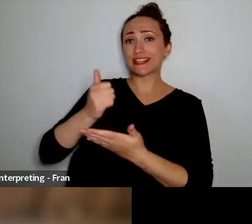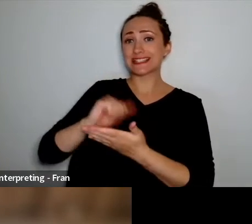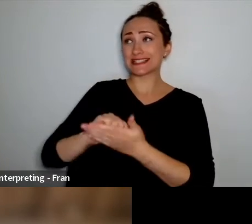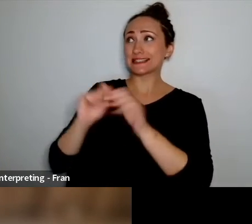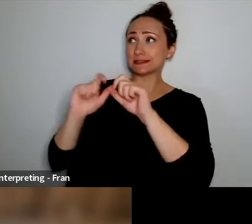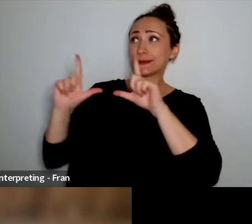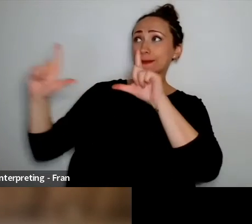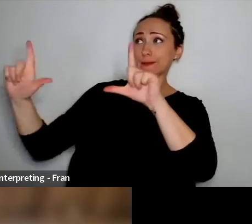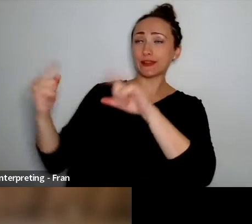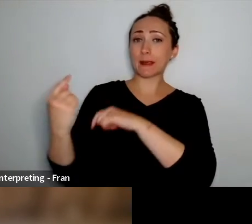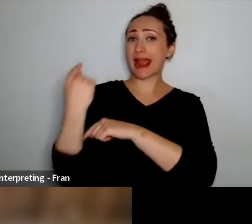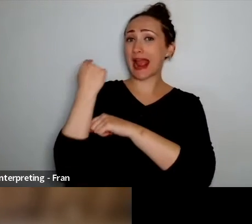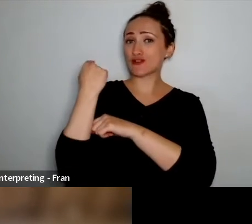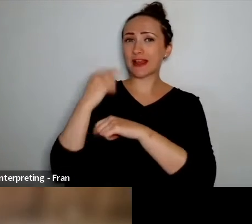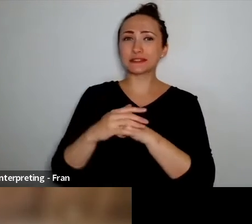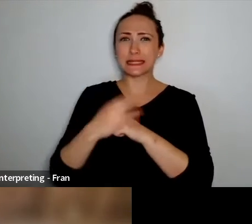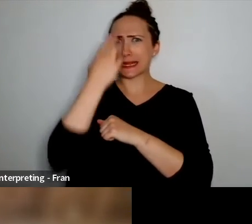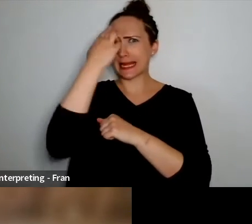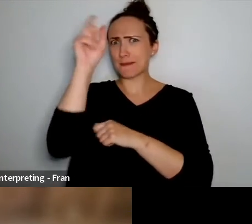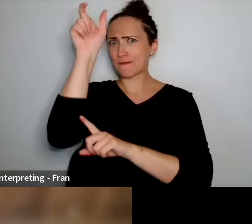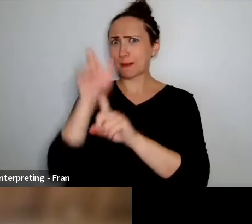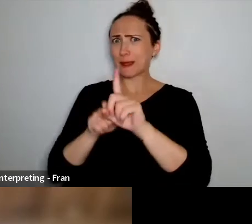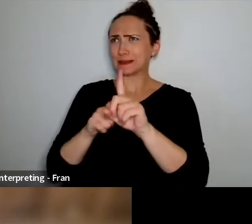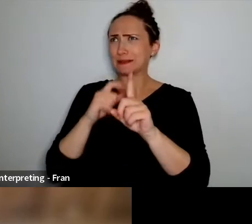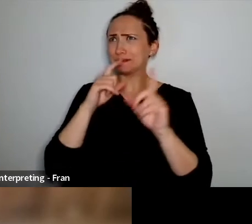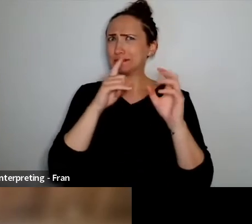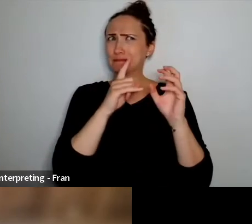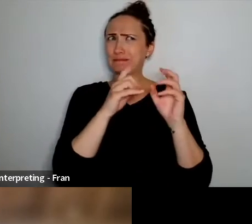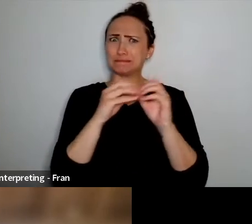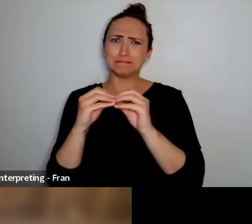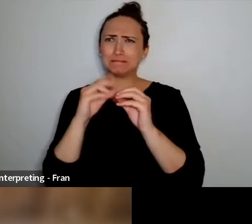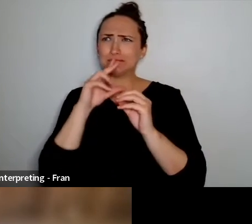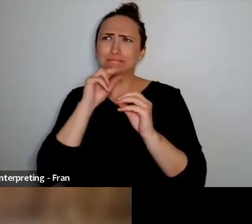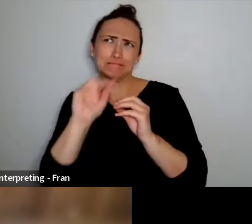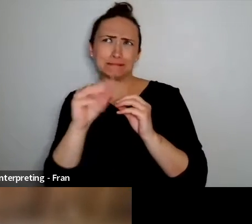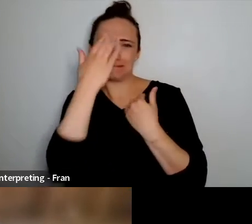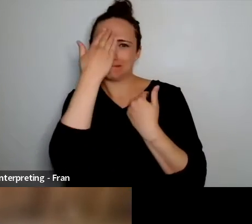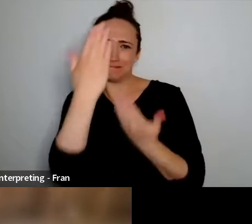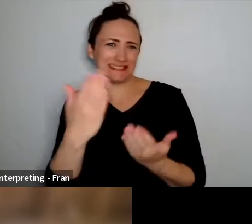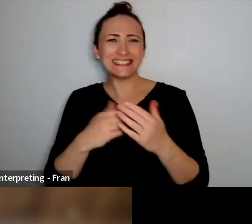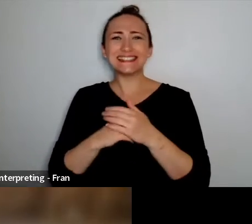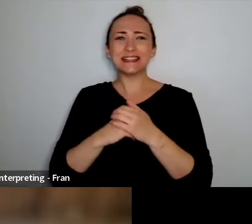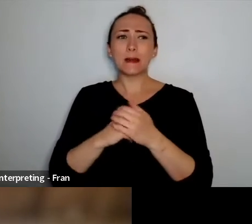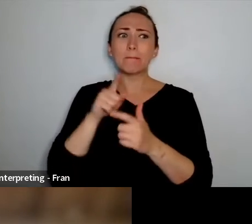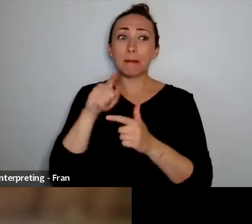if I'm pronouncing that correctly, but something I got in Sydney years ago which I really love